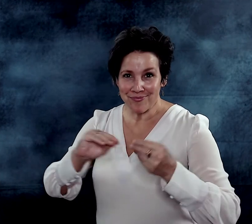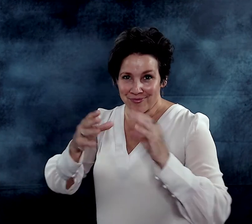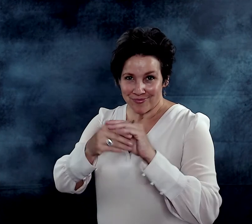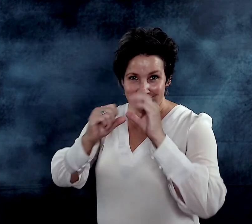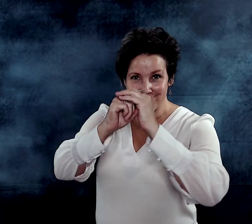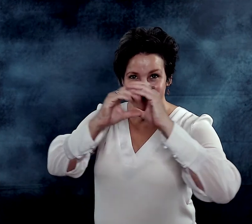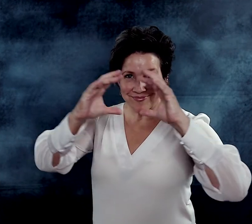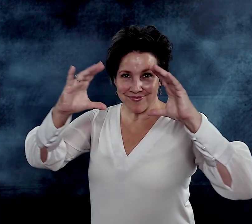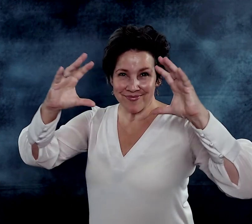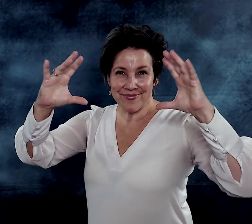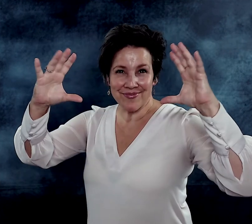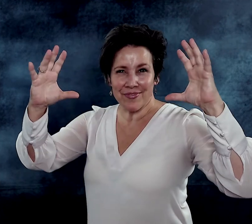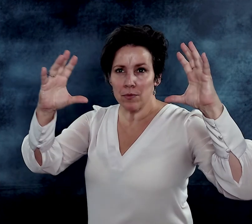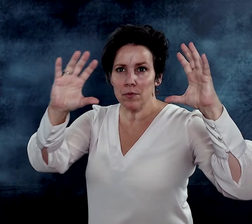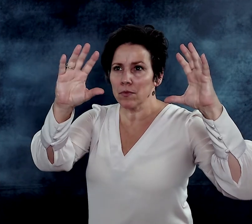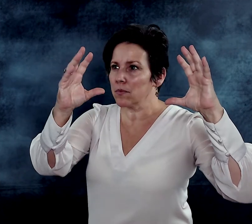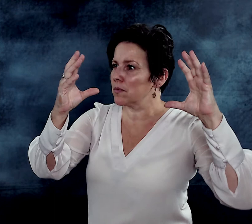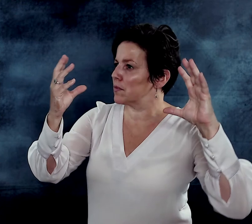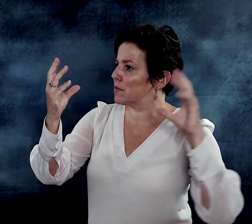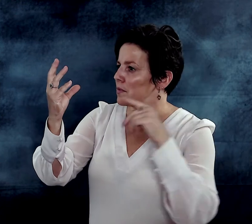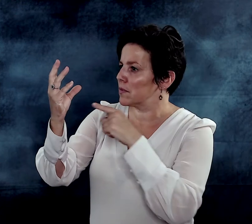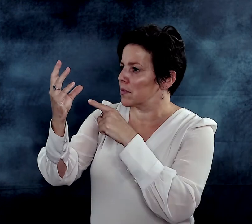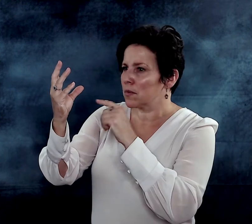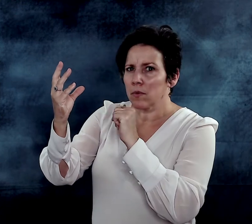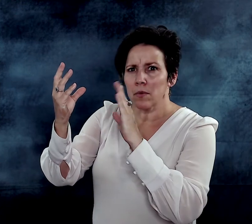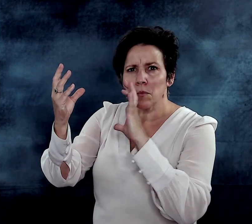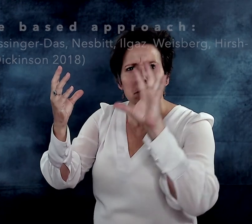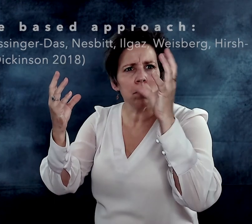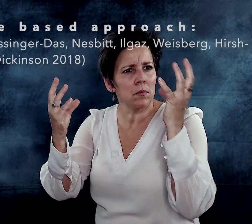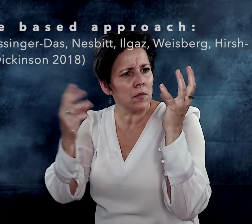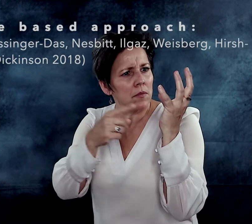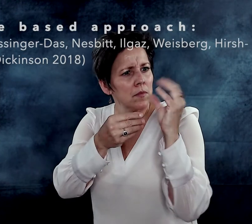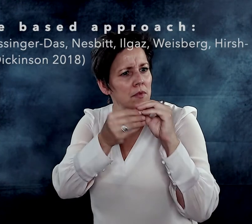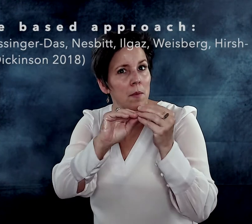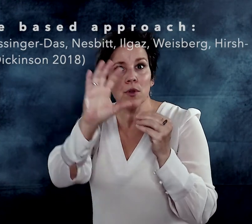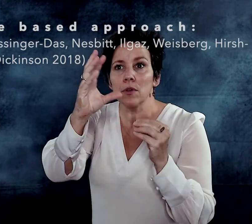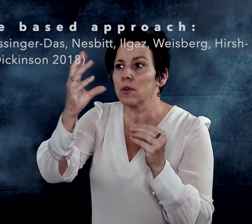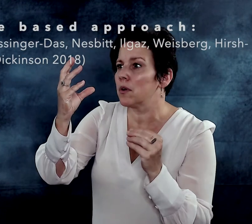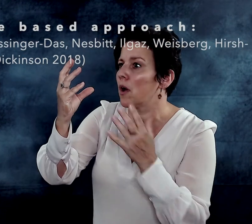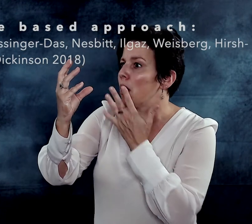A Whole Language taken apart in topics every child must know. The alphabet, the number, the colors,